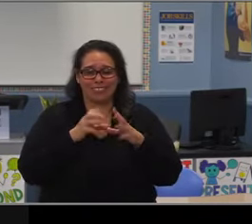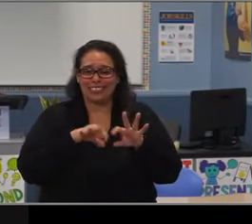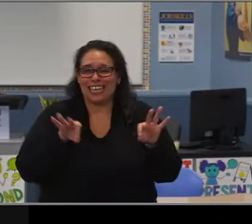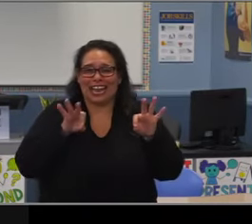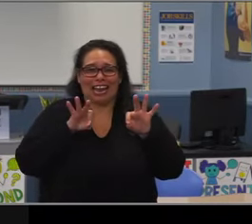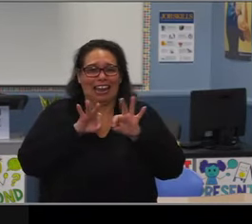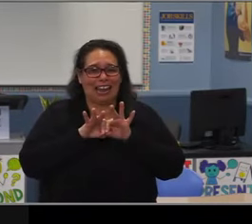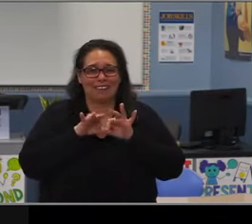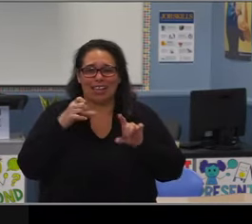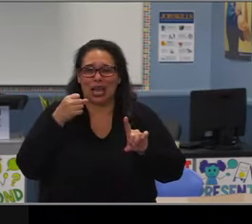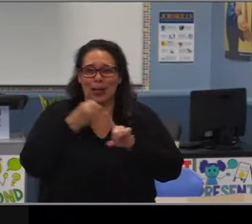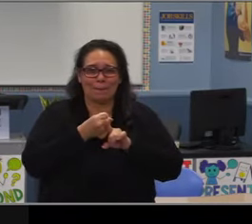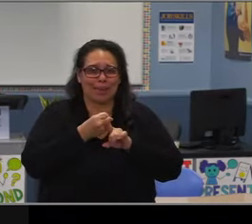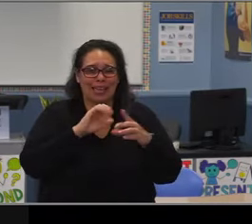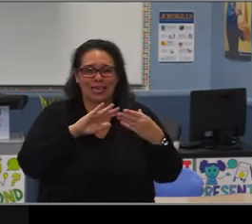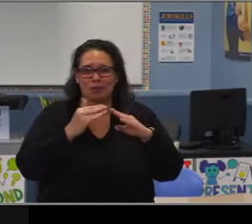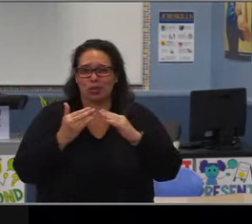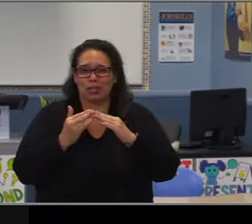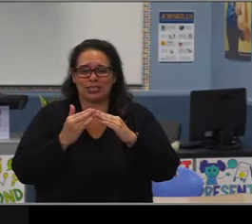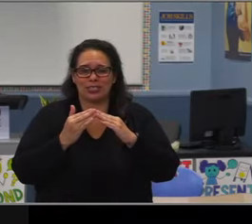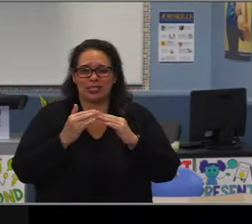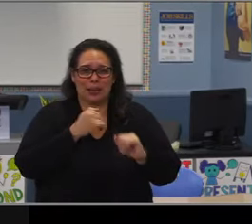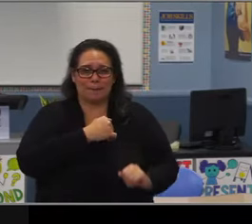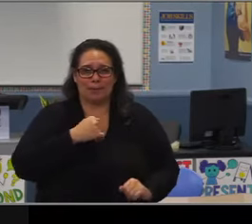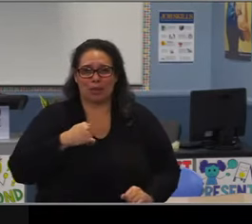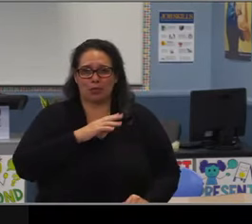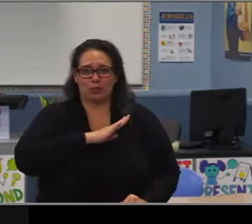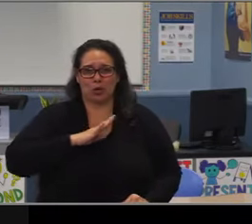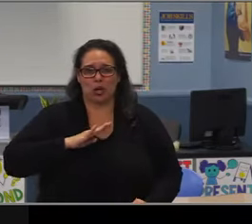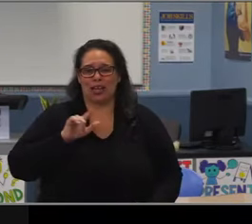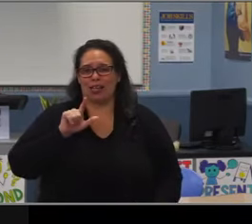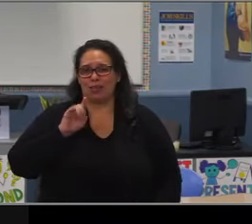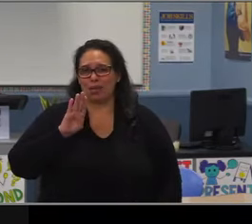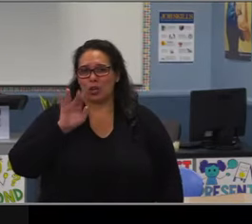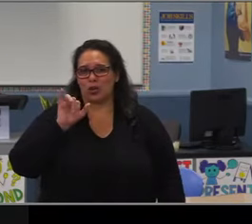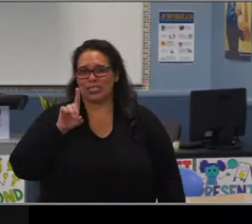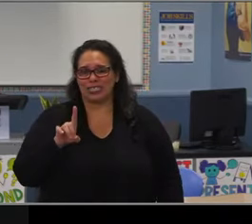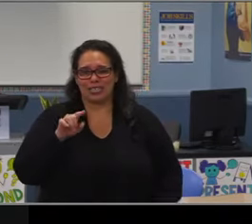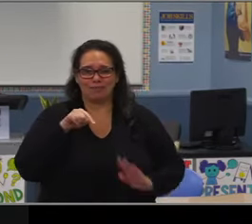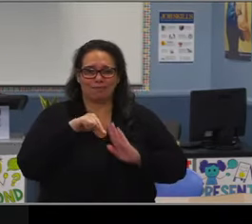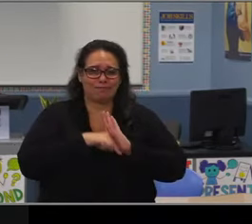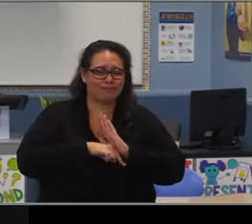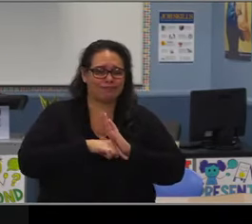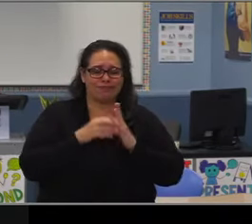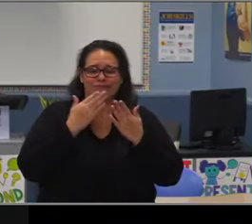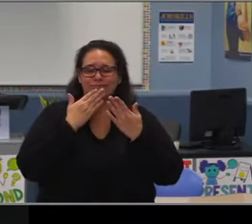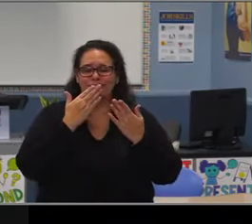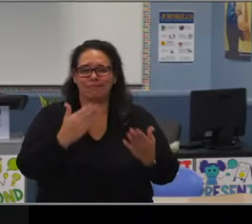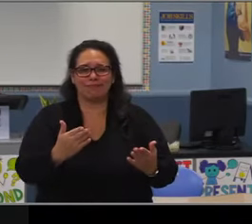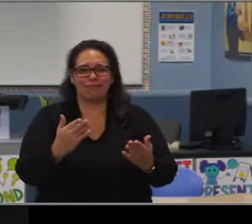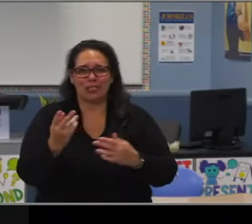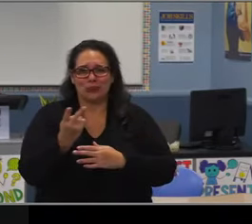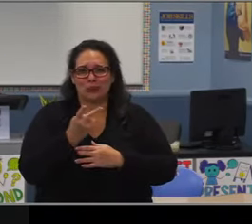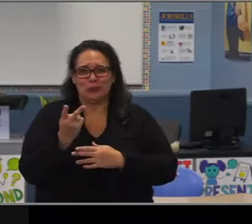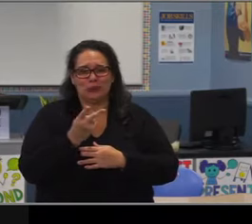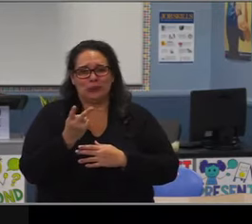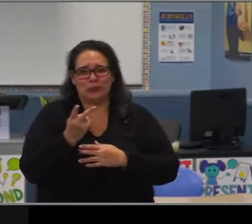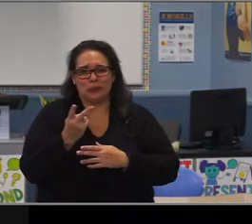from your strong voice in our board meeting to your advocacy. To the way in which you always placed students